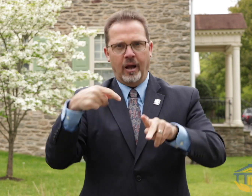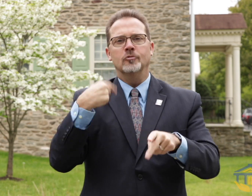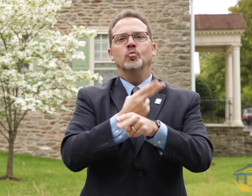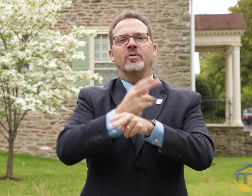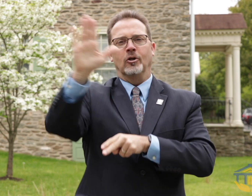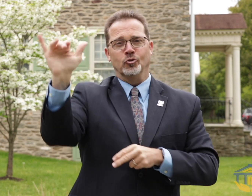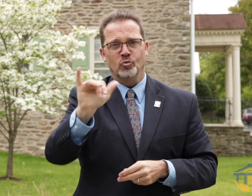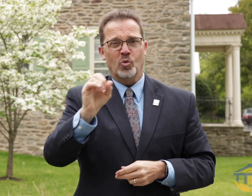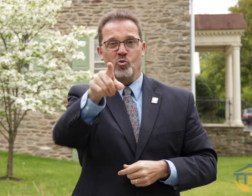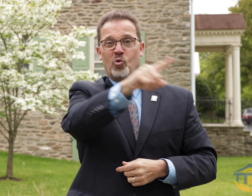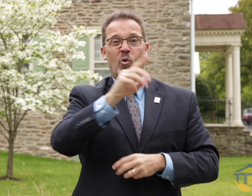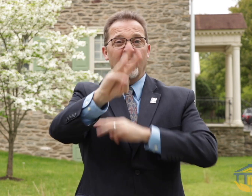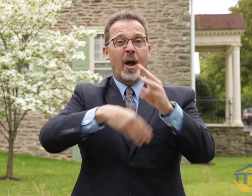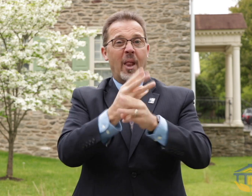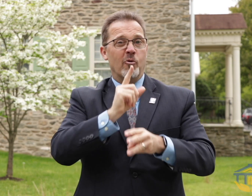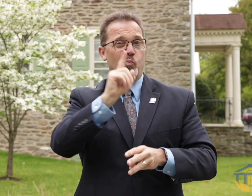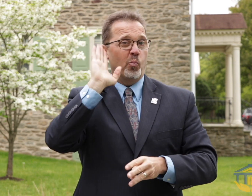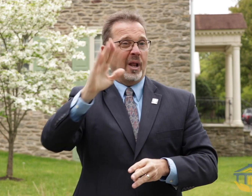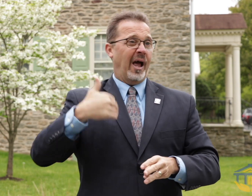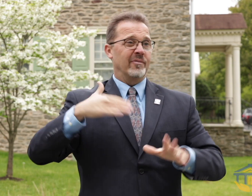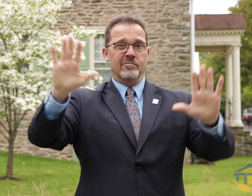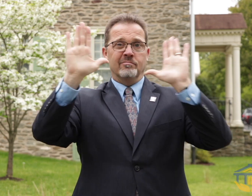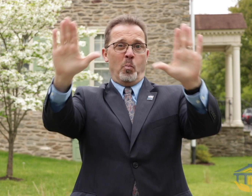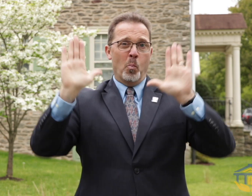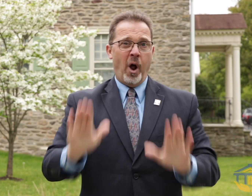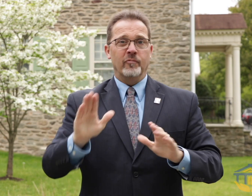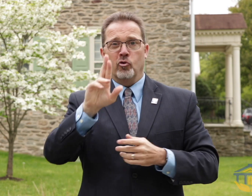have also agreed to participate and let us use the space next year. I hope